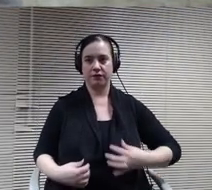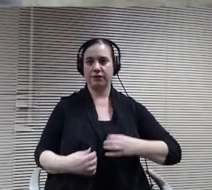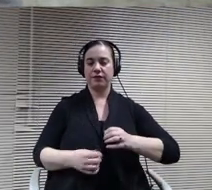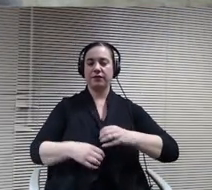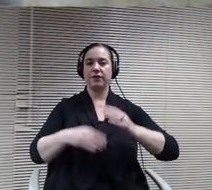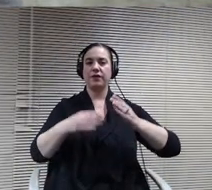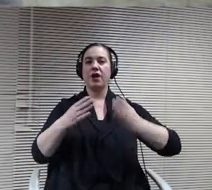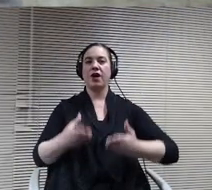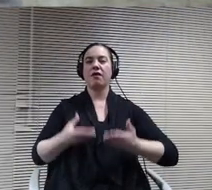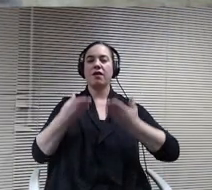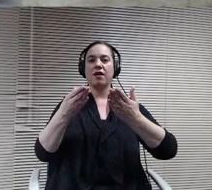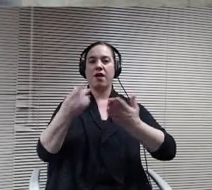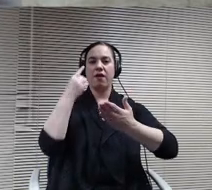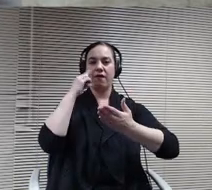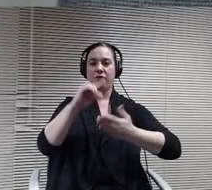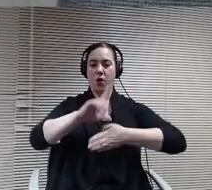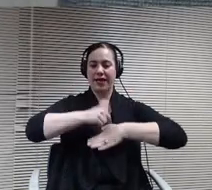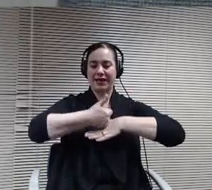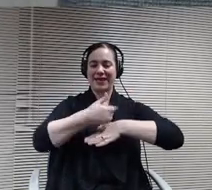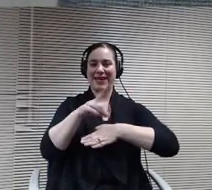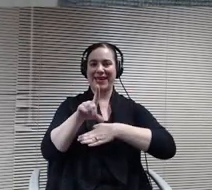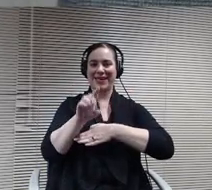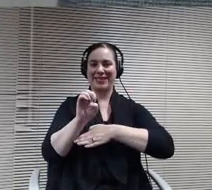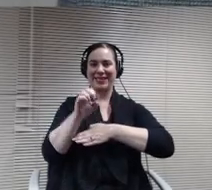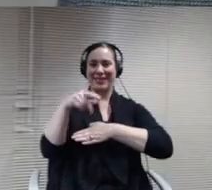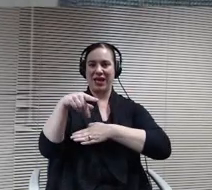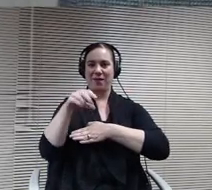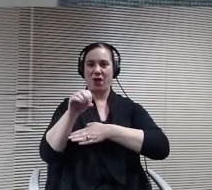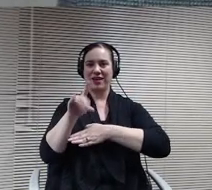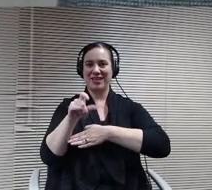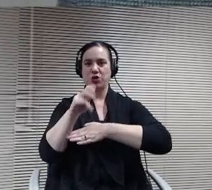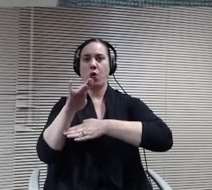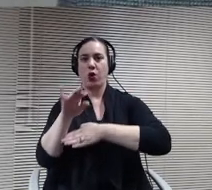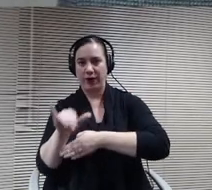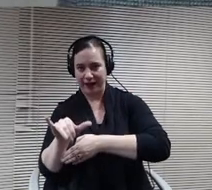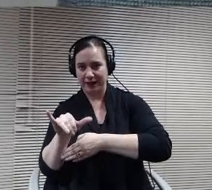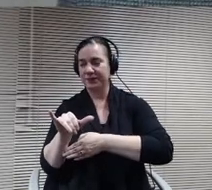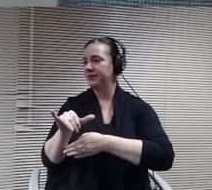Mr. Chair members of the board. Each year the board needs to